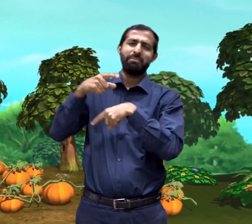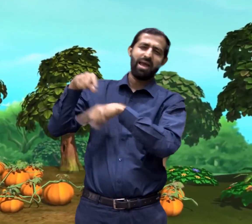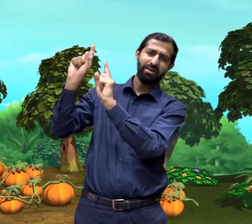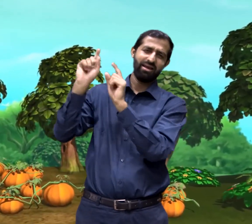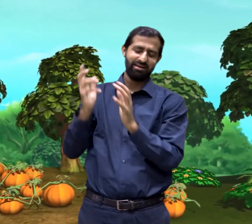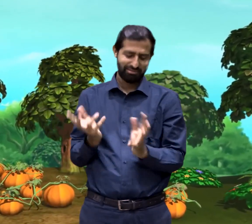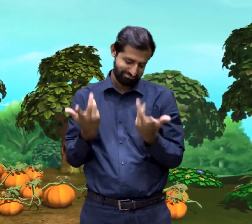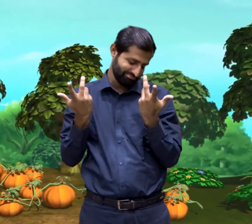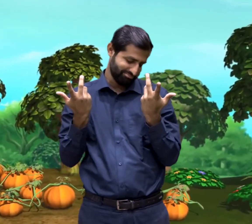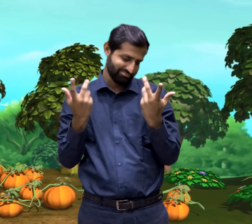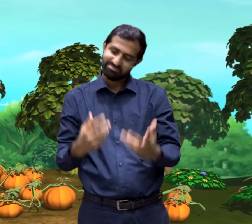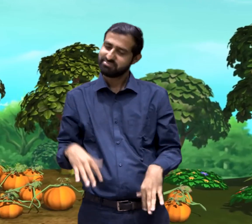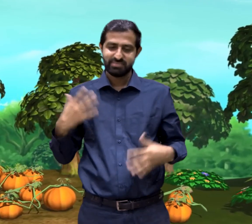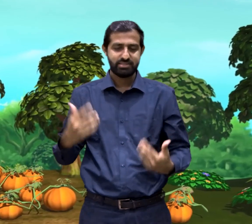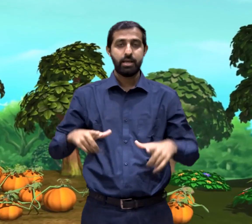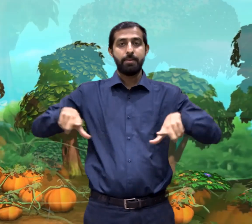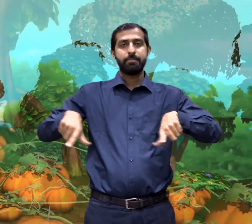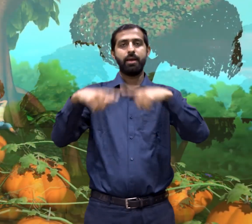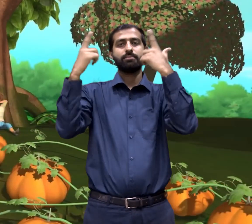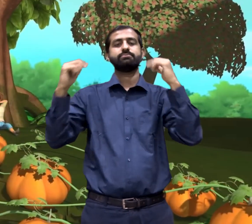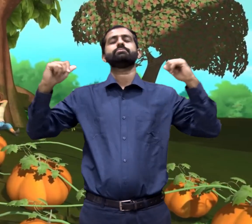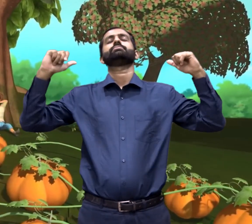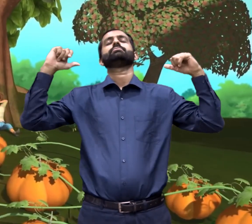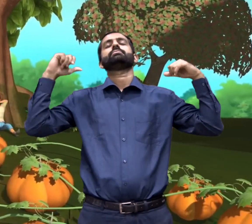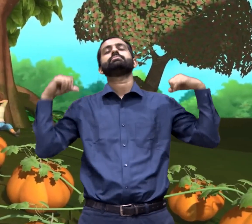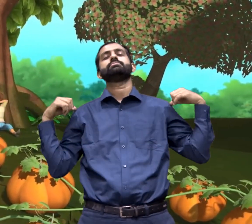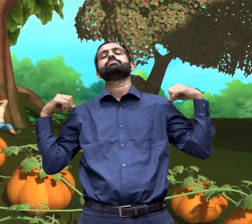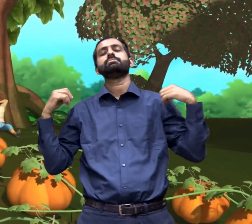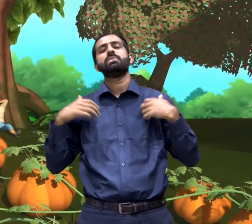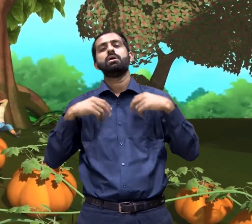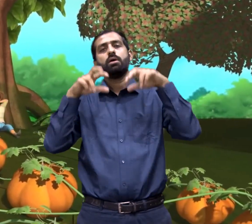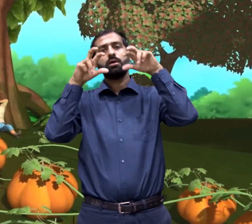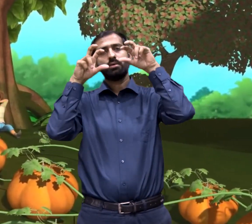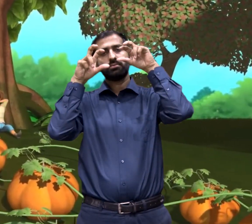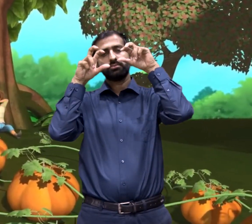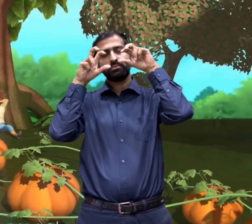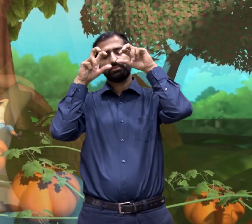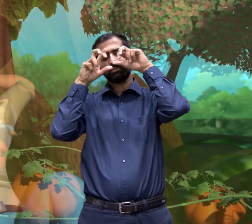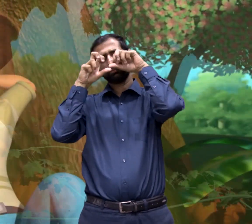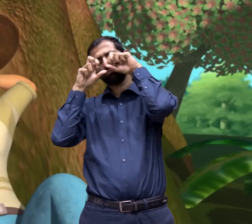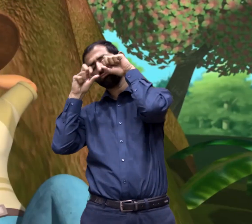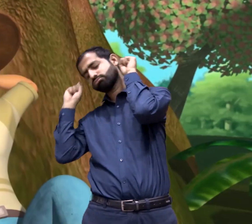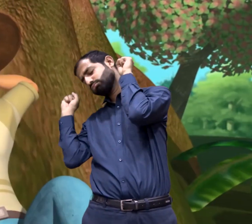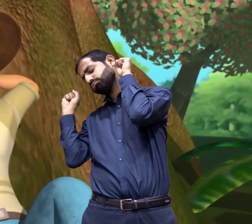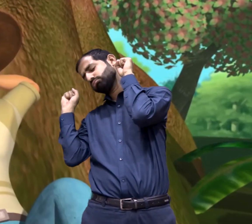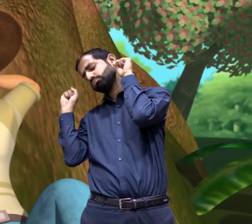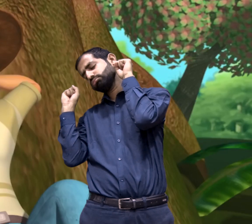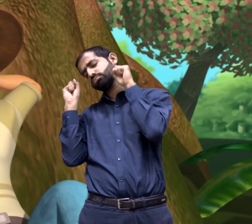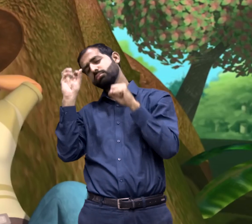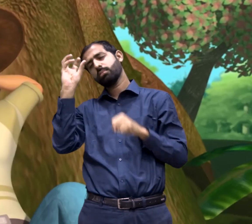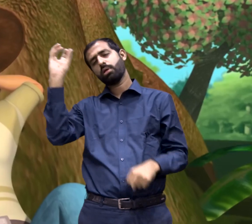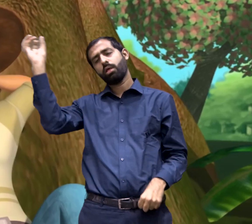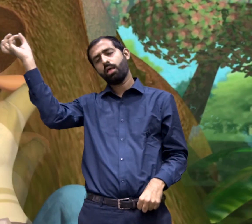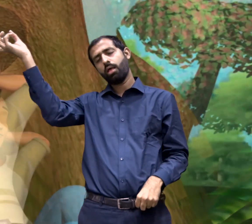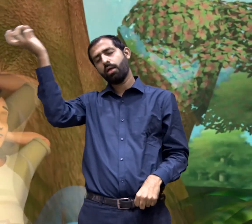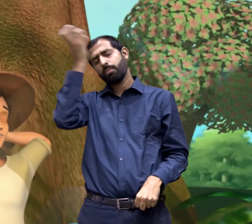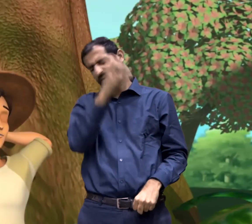He mocked at the creation. And then he sat down under the tree and he slept.